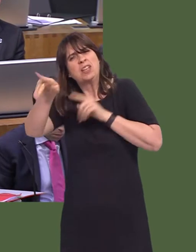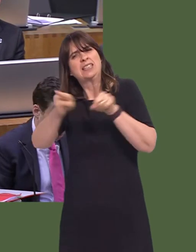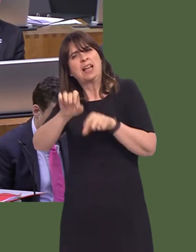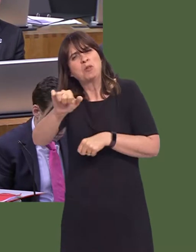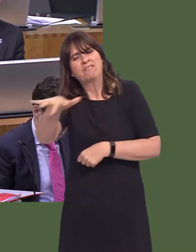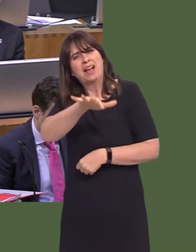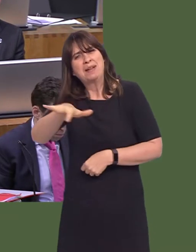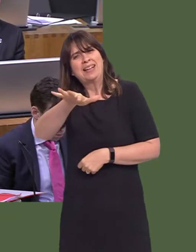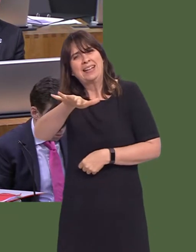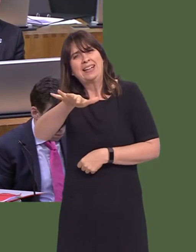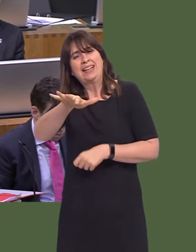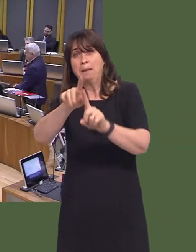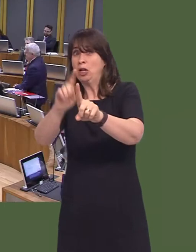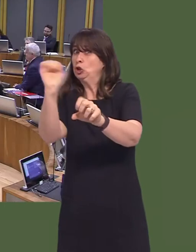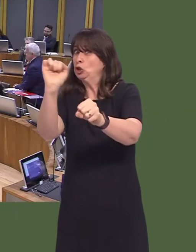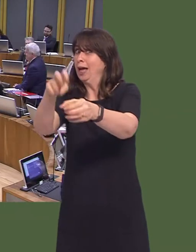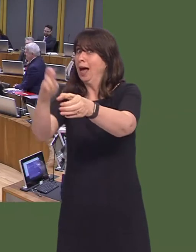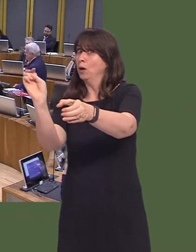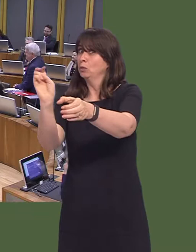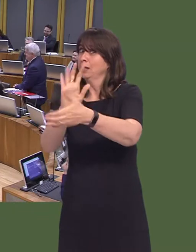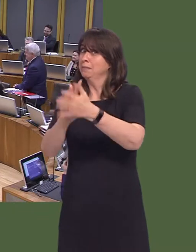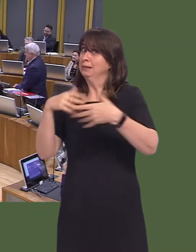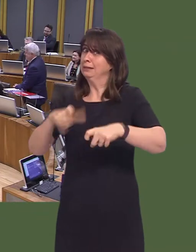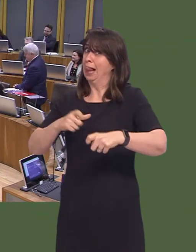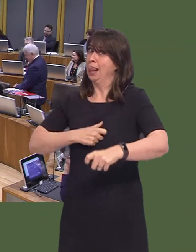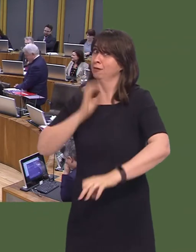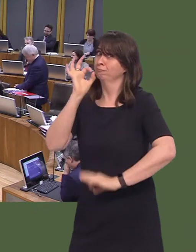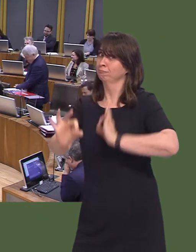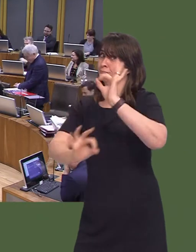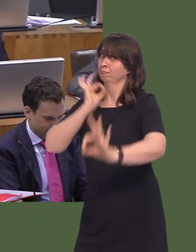Now, we still have time to hold you to account, and I'm sure no-one would expect us to let